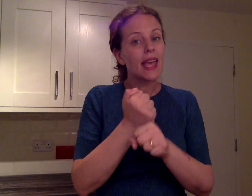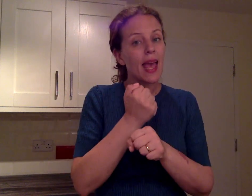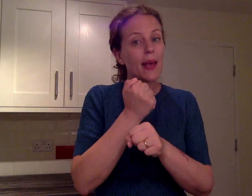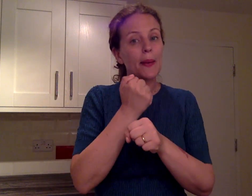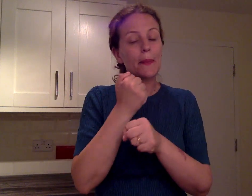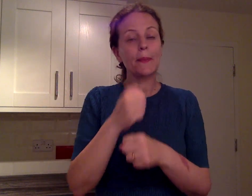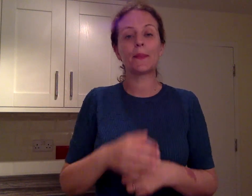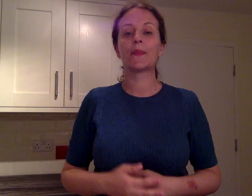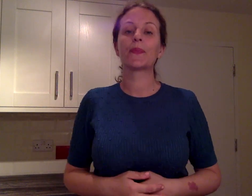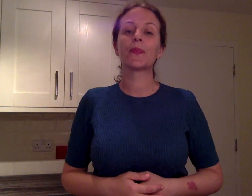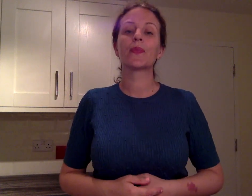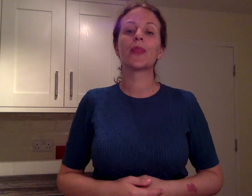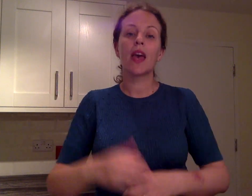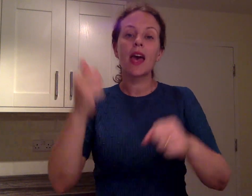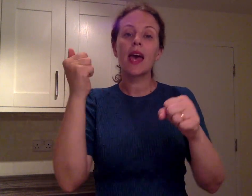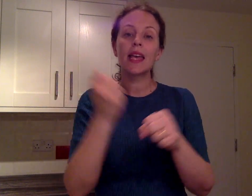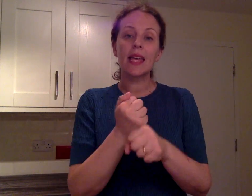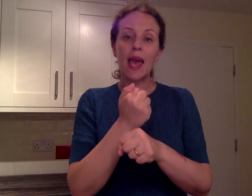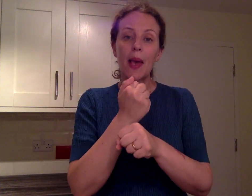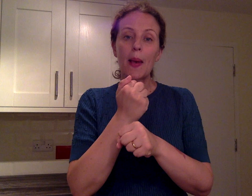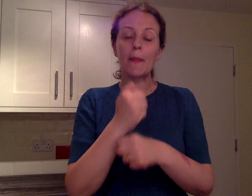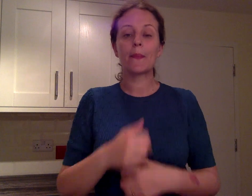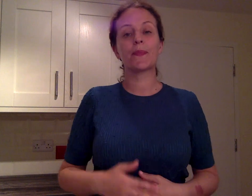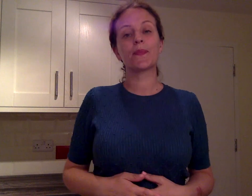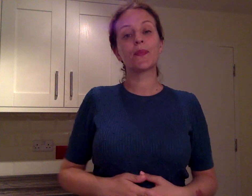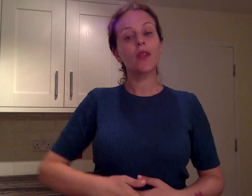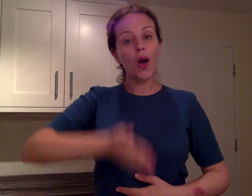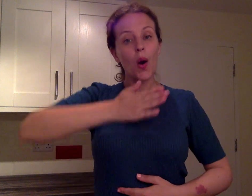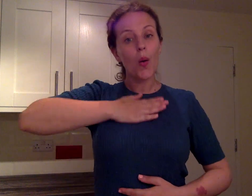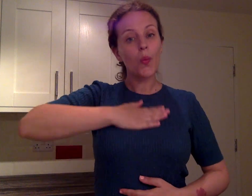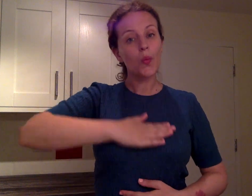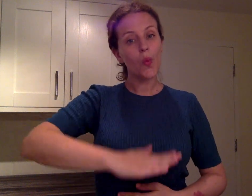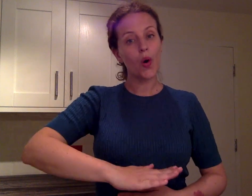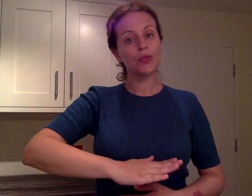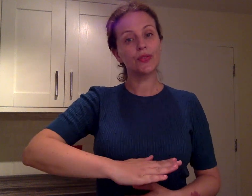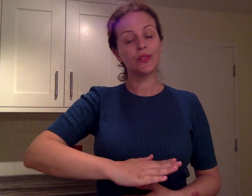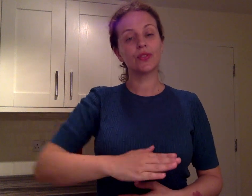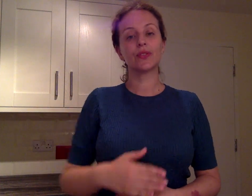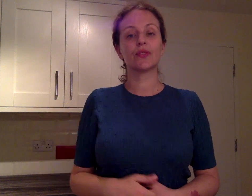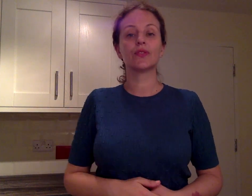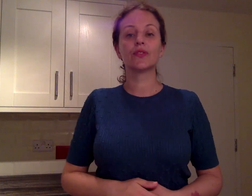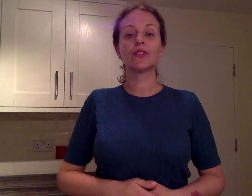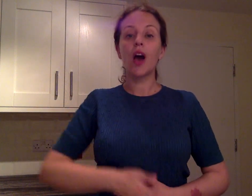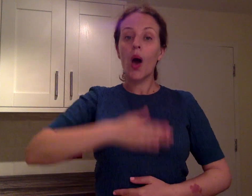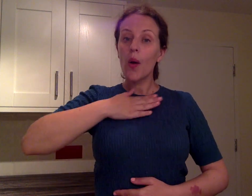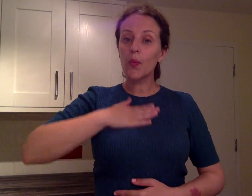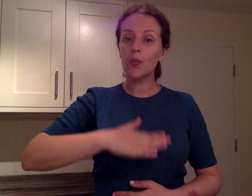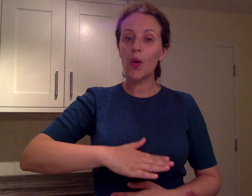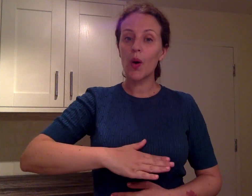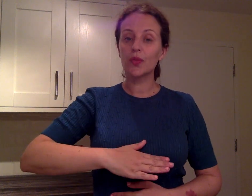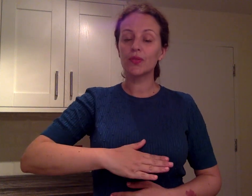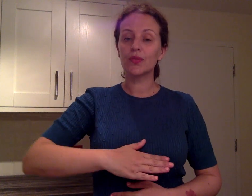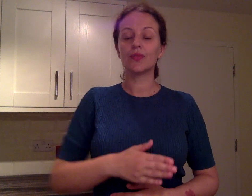GAME WANT